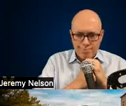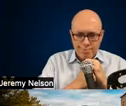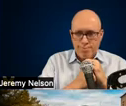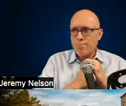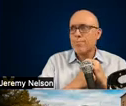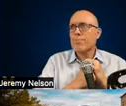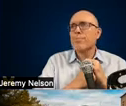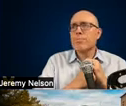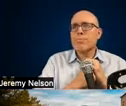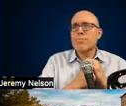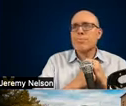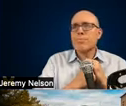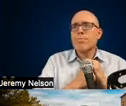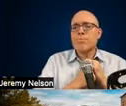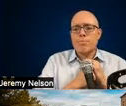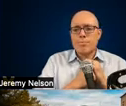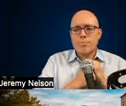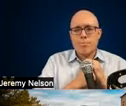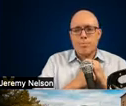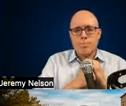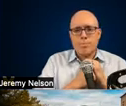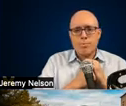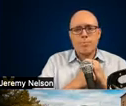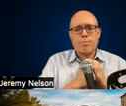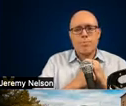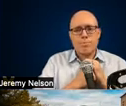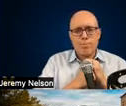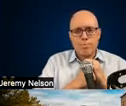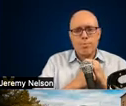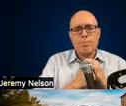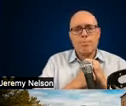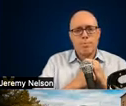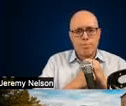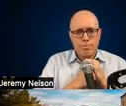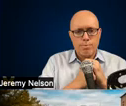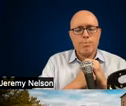academic innovation generally entails working with design teams and faculty members to really create